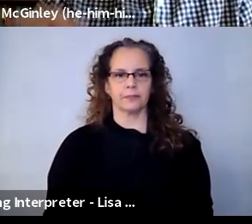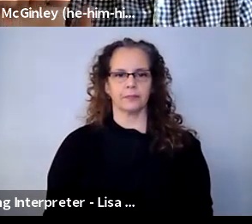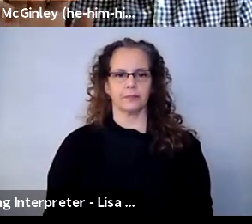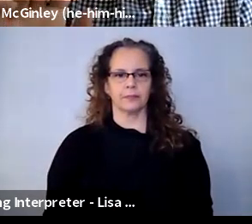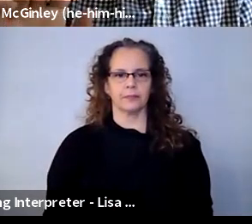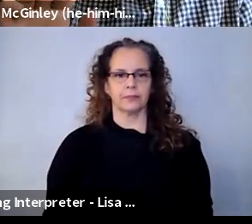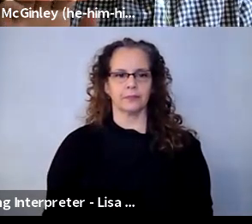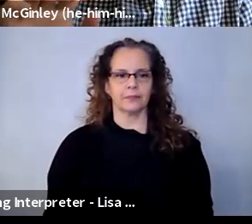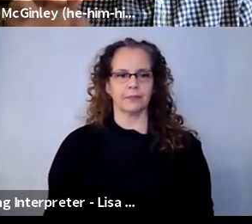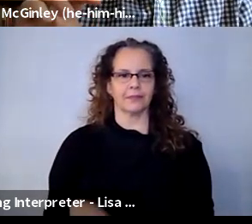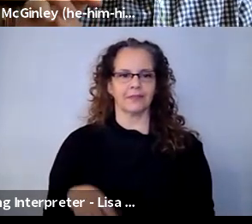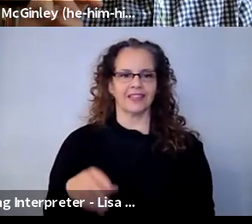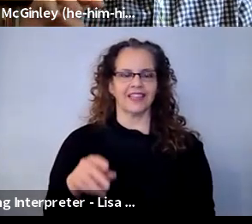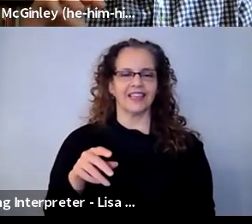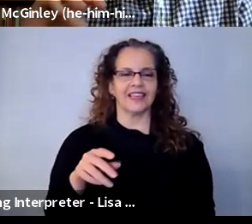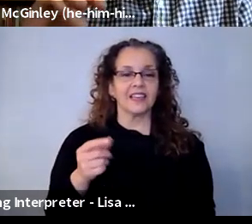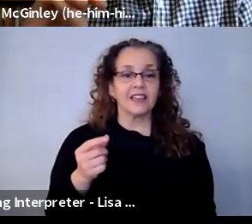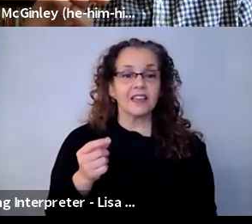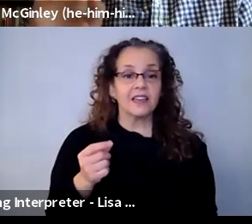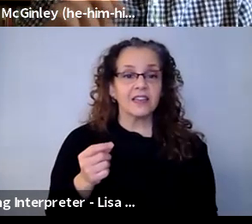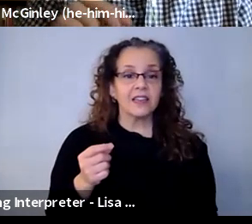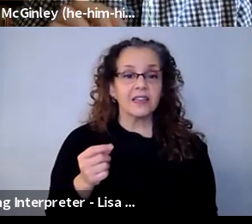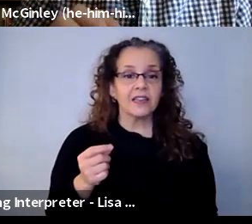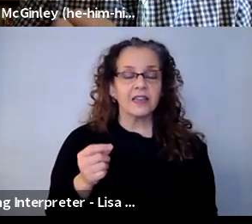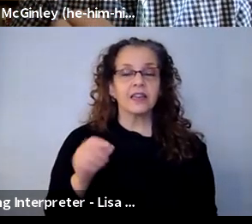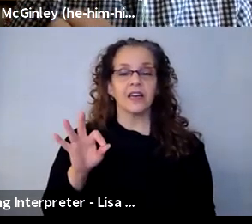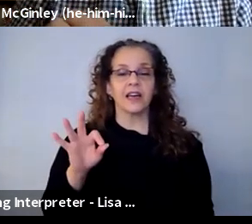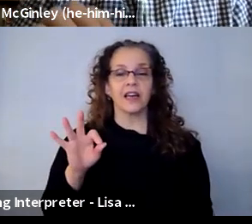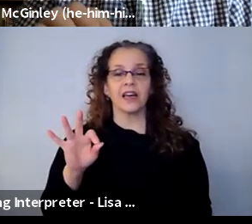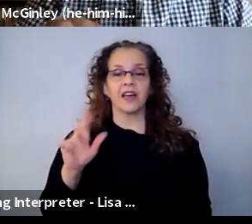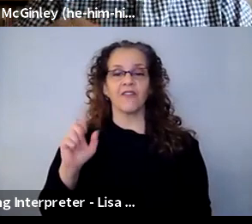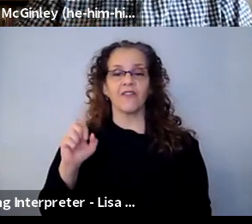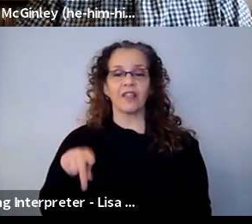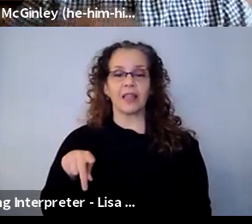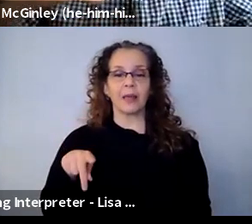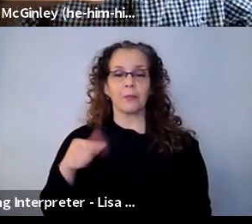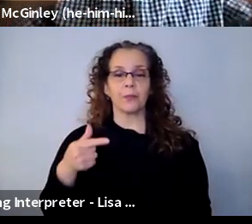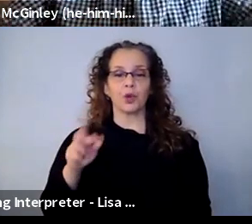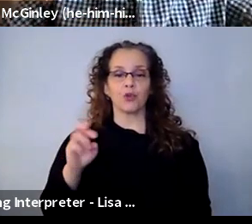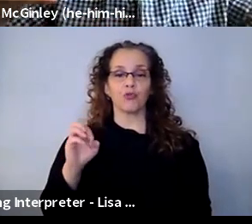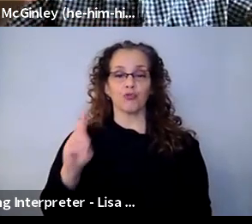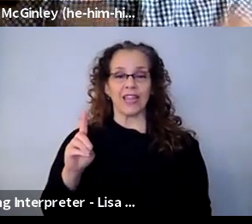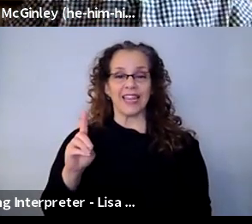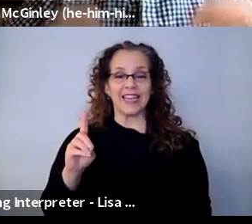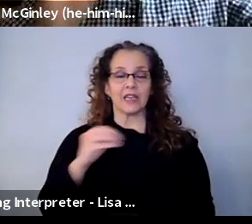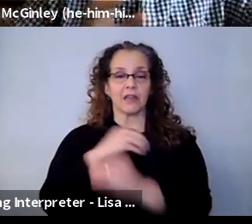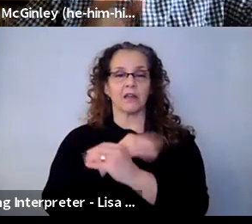Paul Brewster McGinley: Flipgrid's been popular. David Shane: What was that again? Paul Brewster McGinley: Flipgrid. David Shane: Okay. Paul Brewster McGinley: Video submissions that can be in